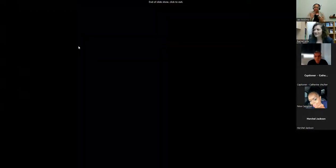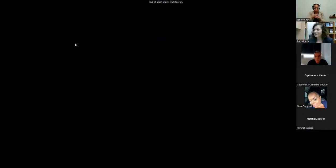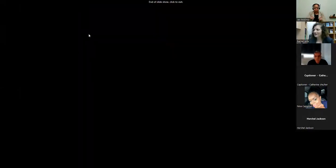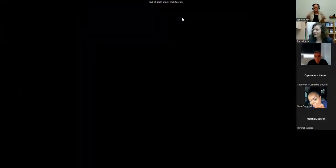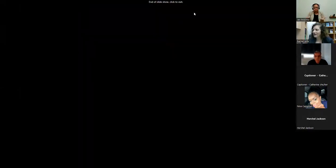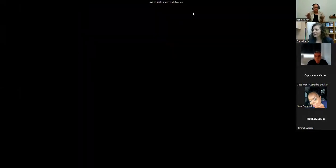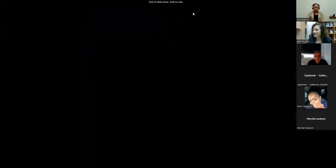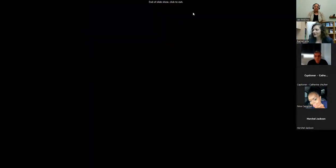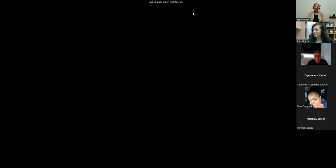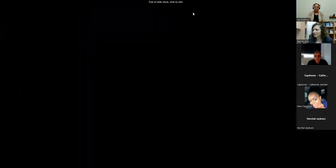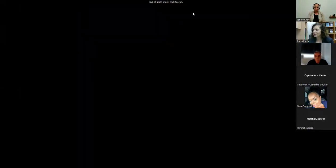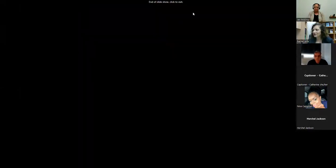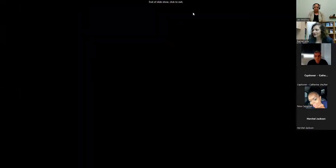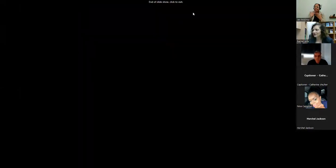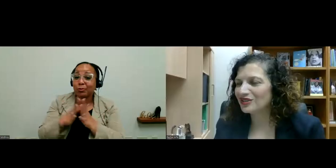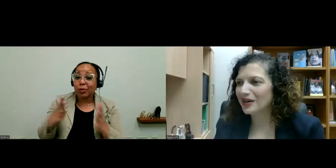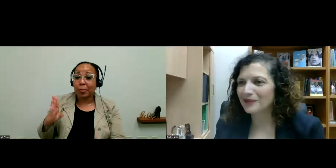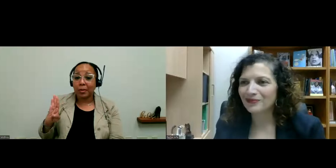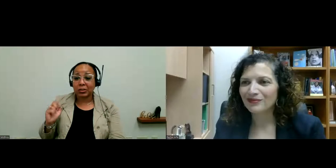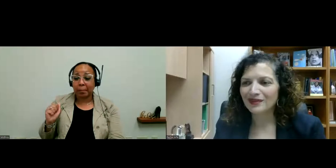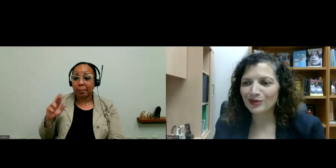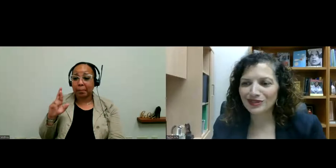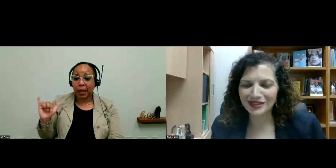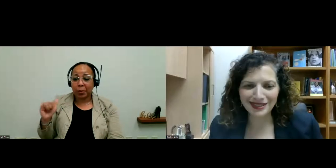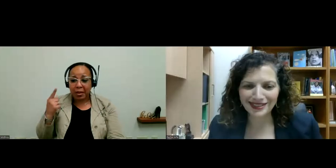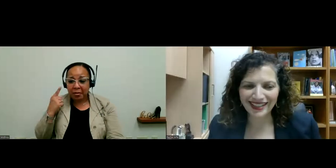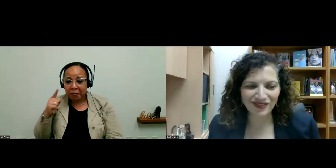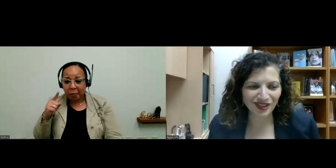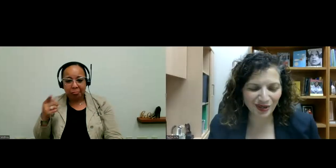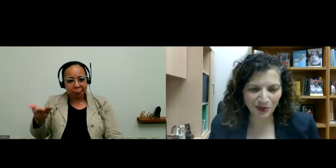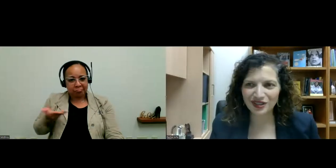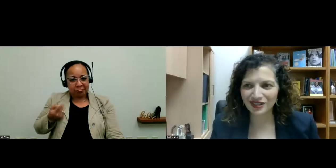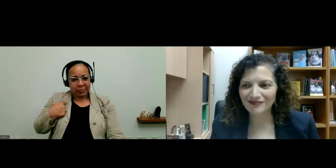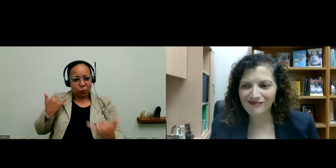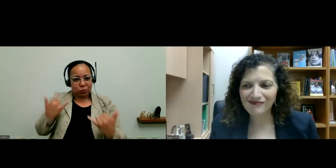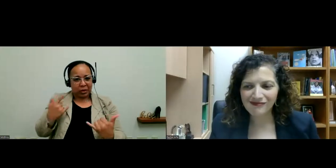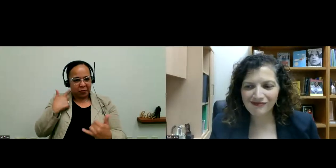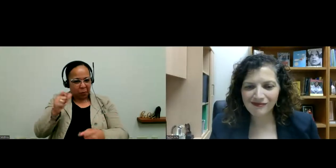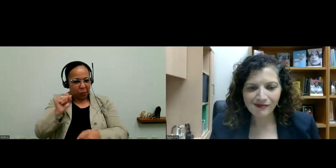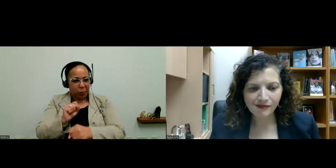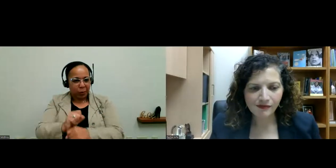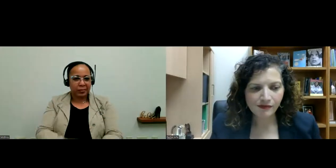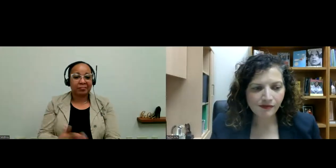Thank you so much, Barry, for hosting me today, for all your work. Thanks very much, Rachel. We do have a little time for a couple